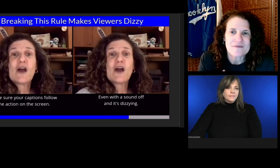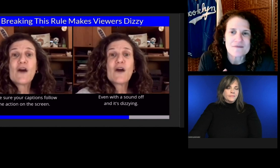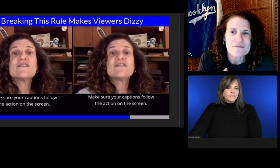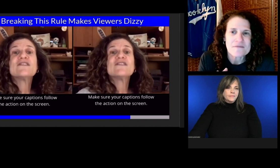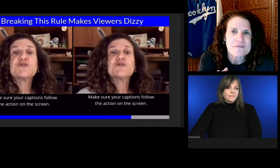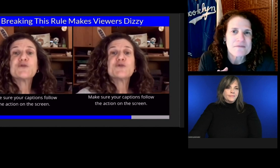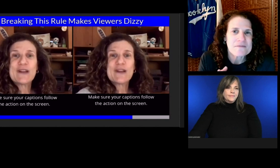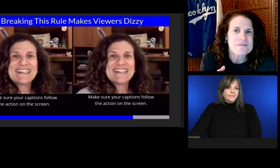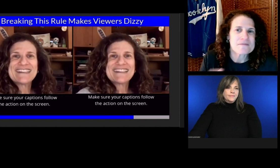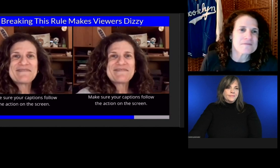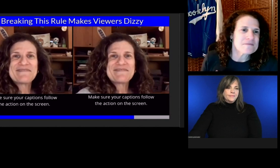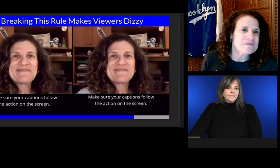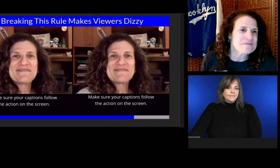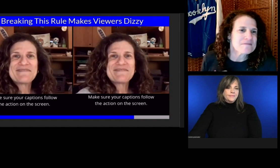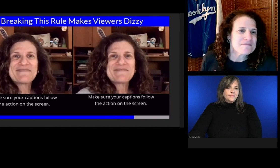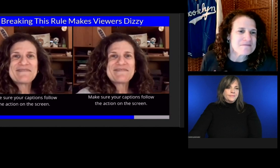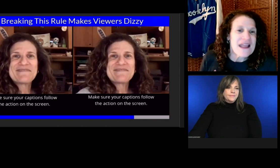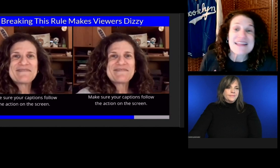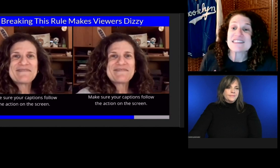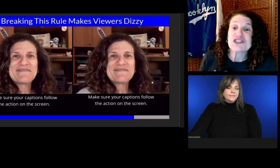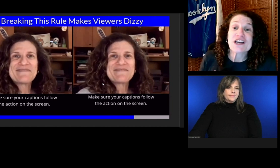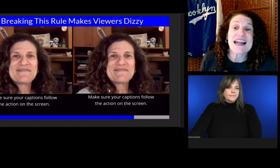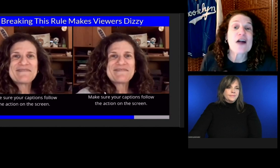Now check out a synchronize fail.